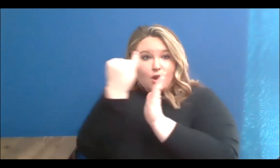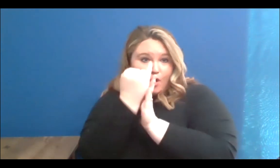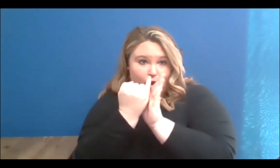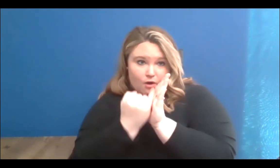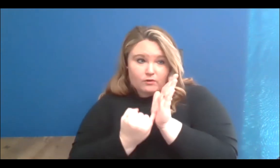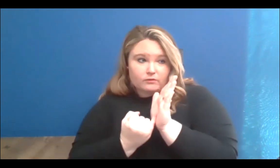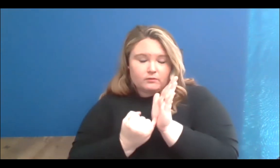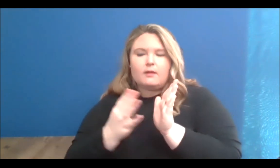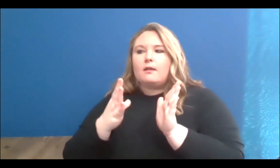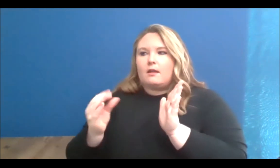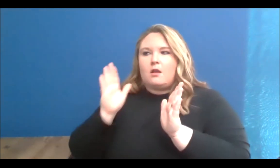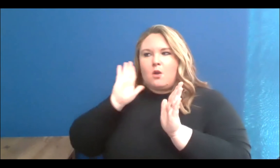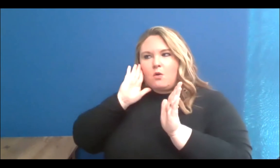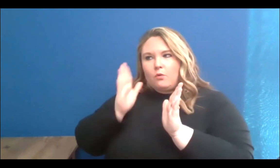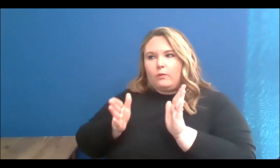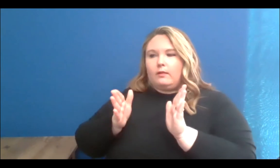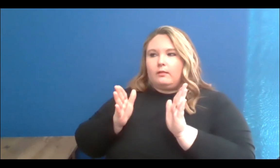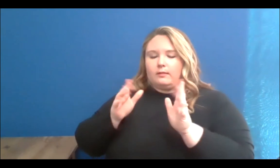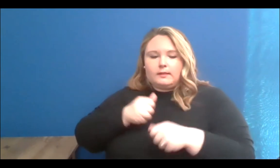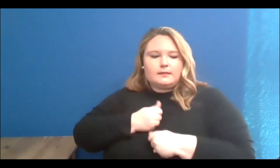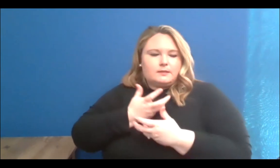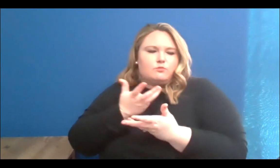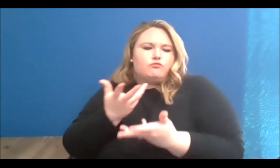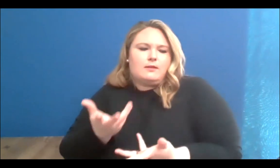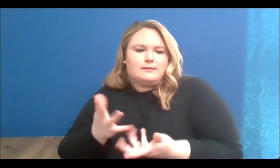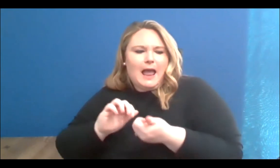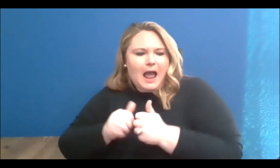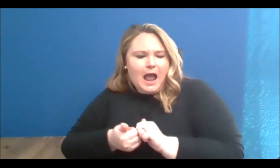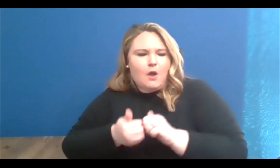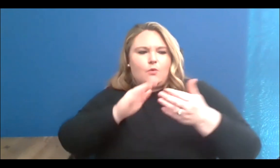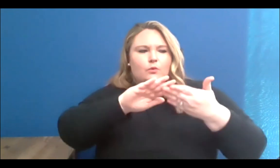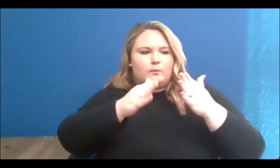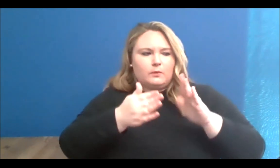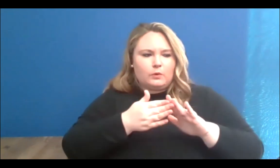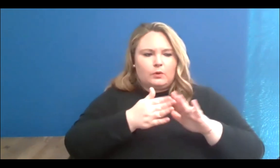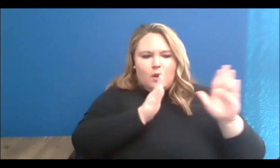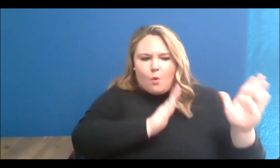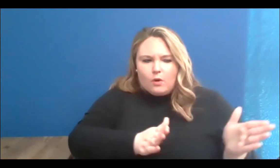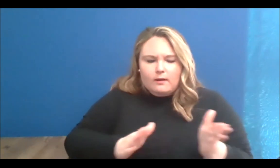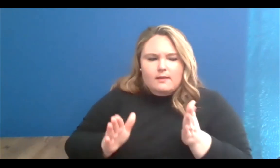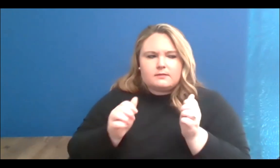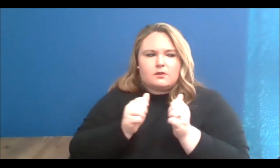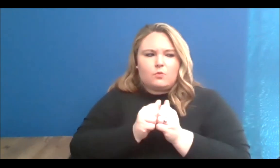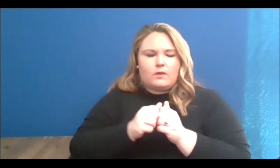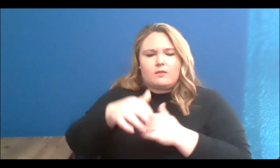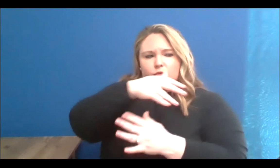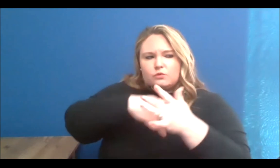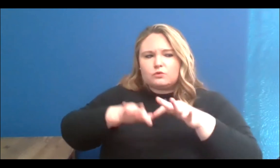let us know or to express how community organizing and social justice influence their work.